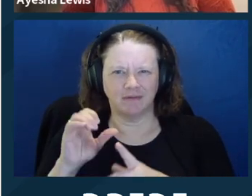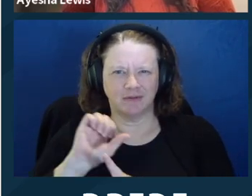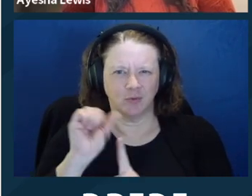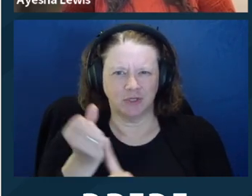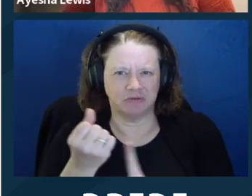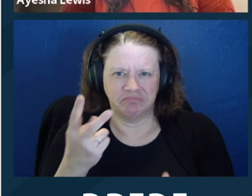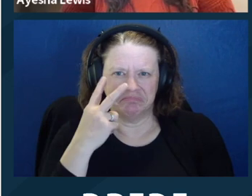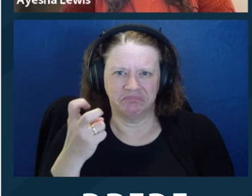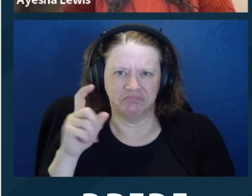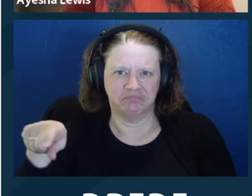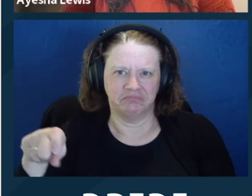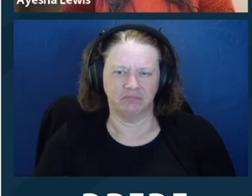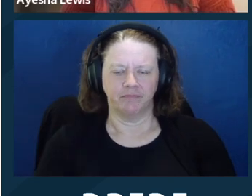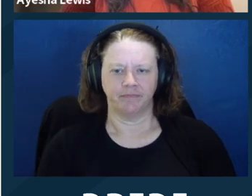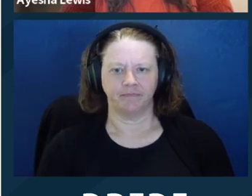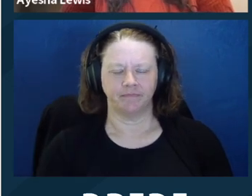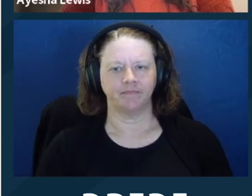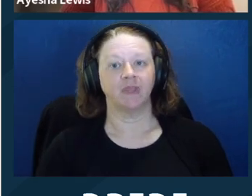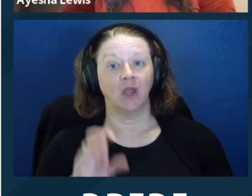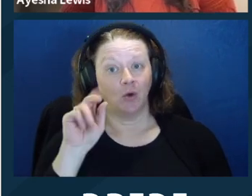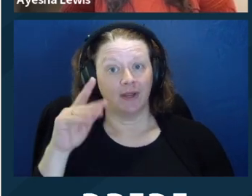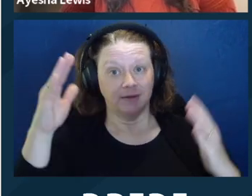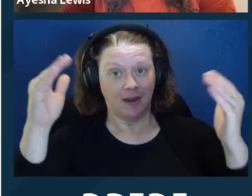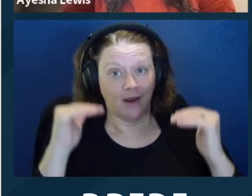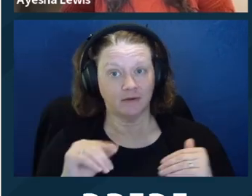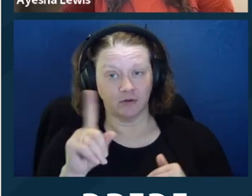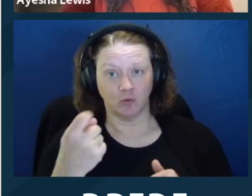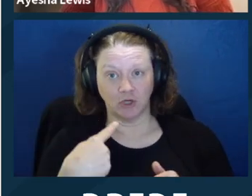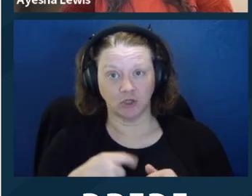needed. But outside of that kind of circumstance I don't know that it would be necessary.